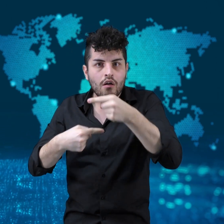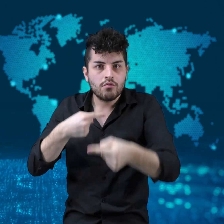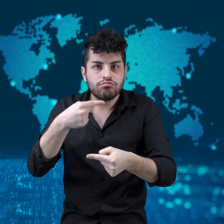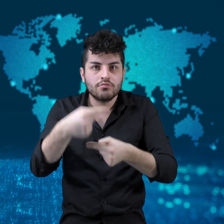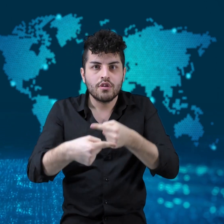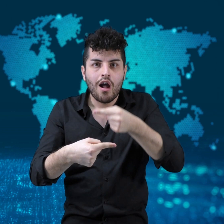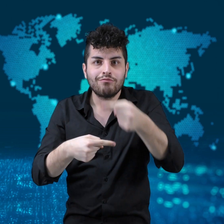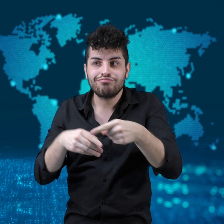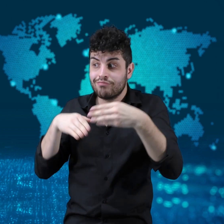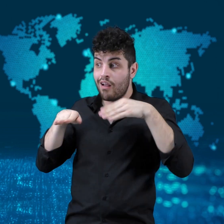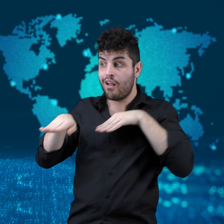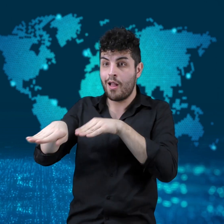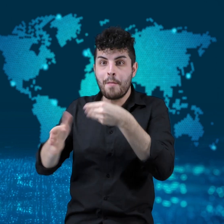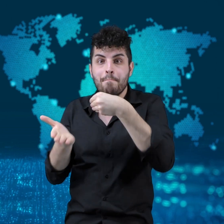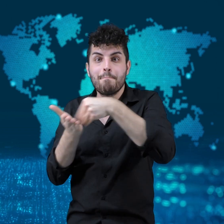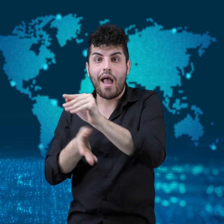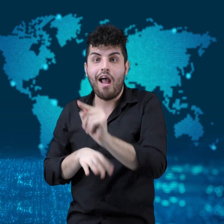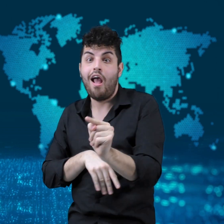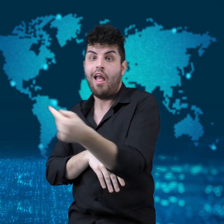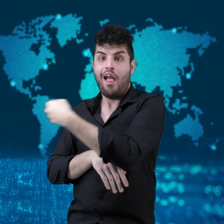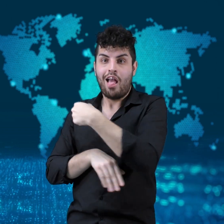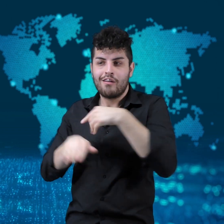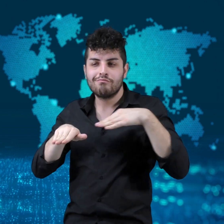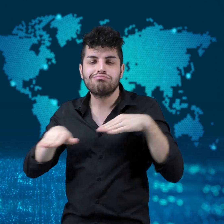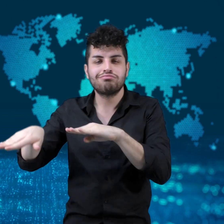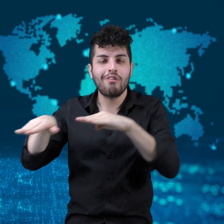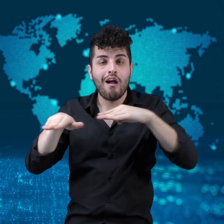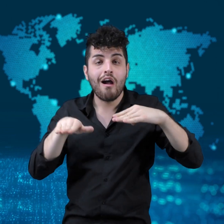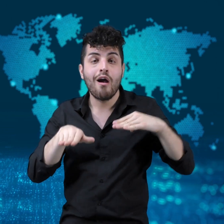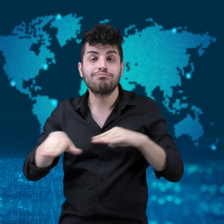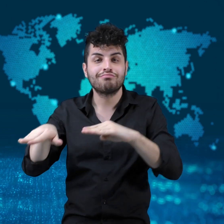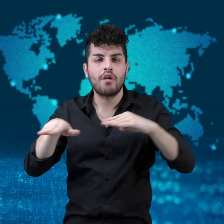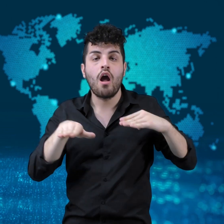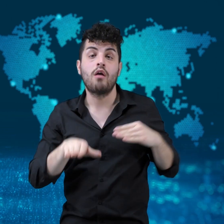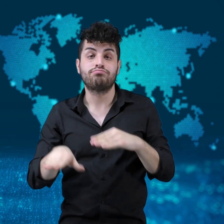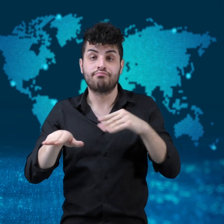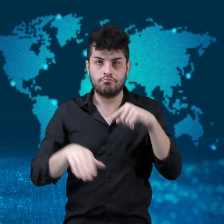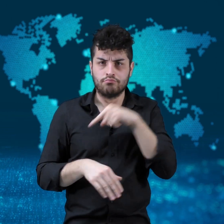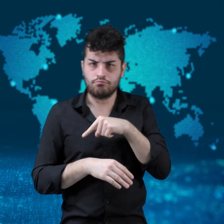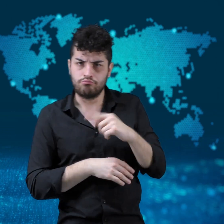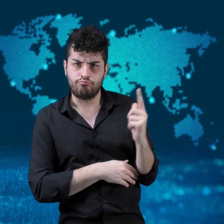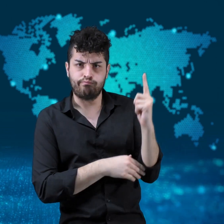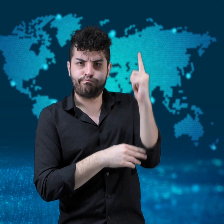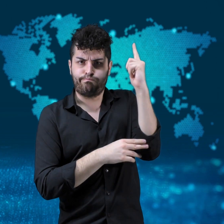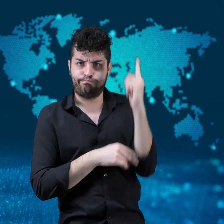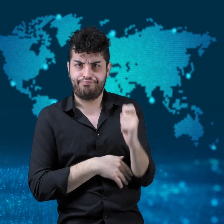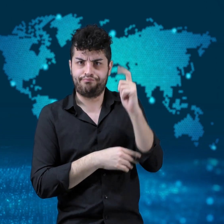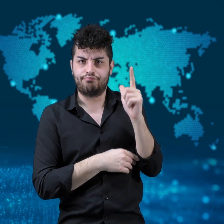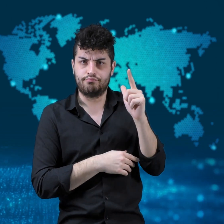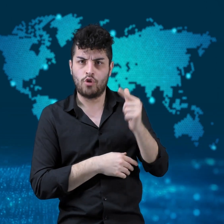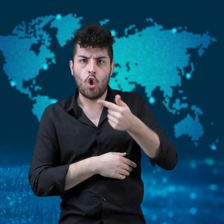they drove to the Dairy Queen to be a part of the line.